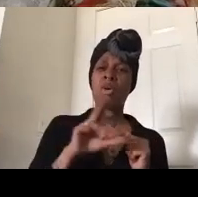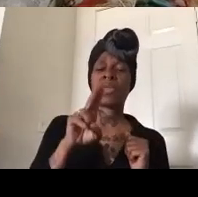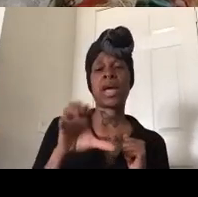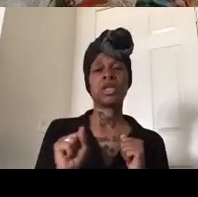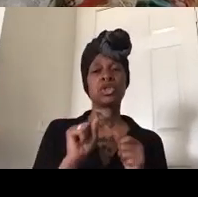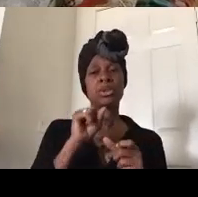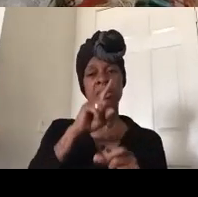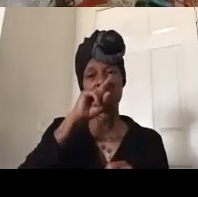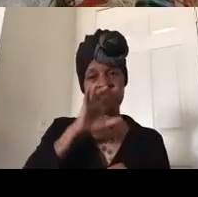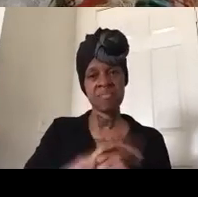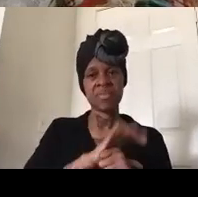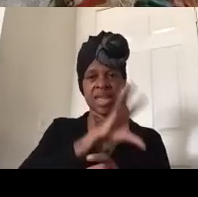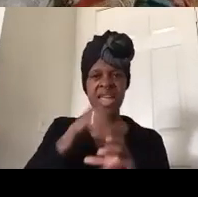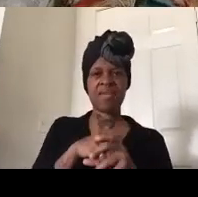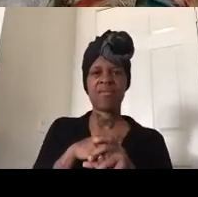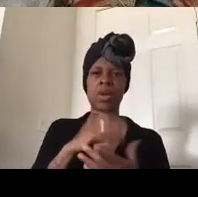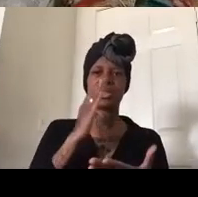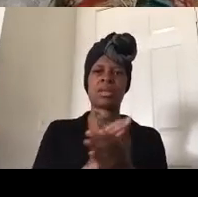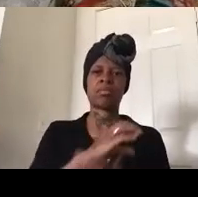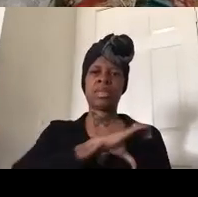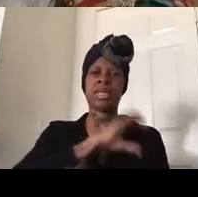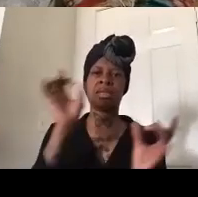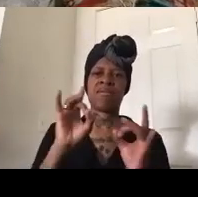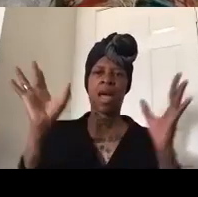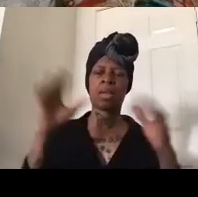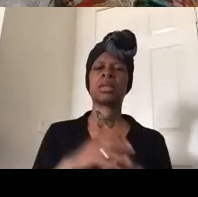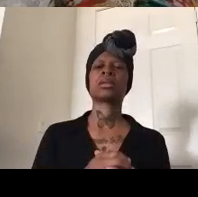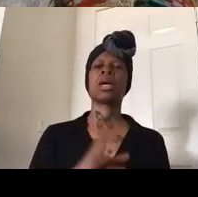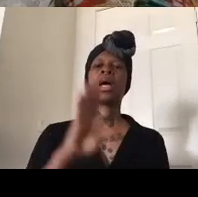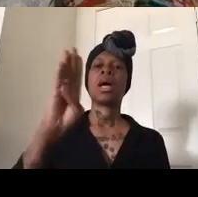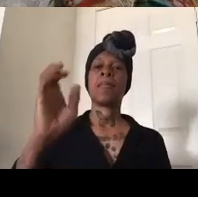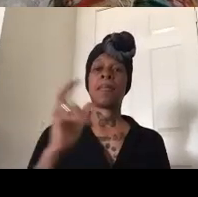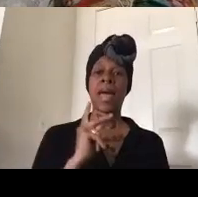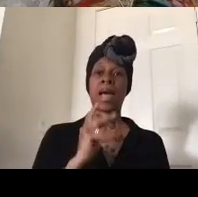ending police violence on the way back we stopped in st louis